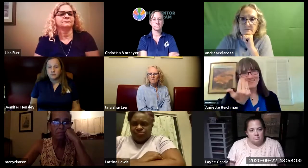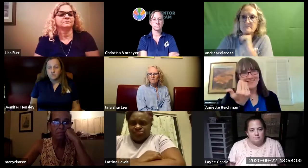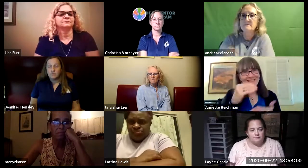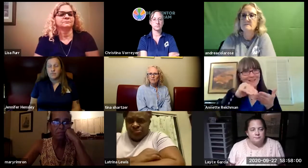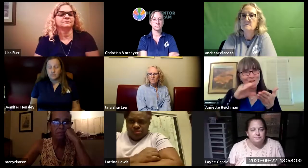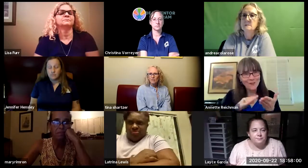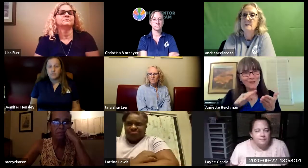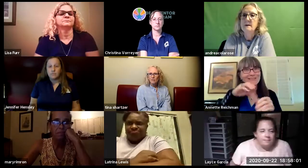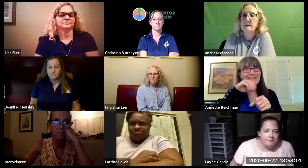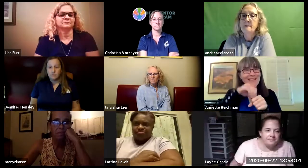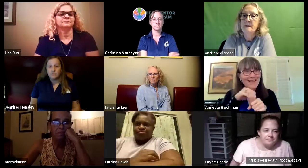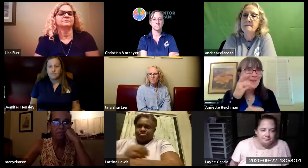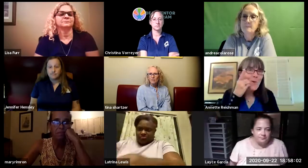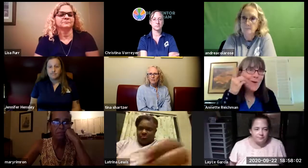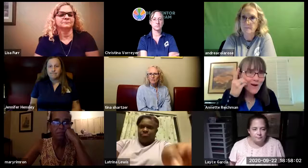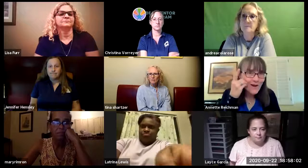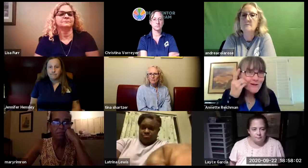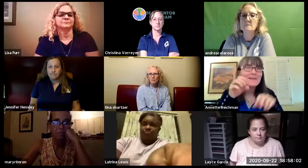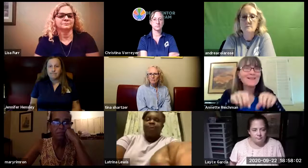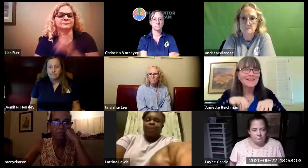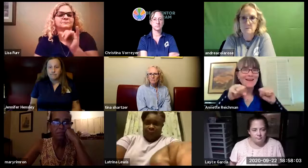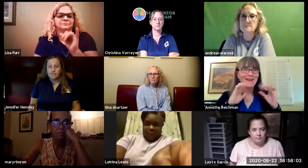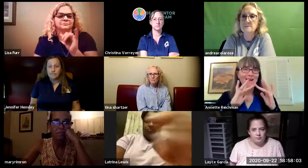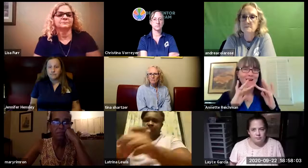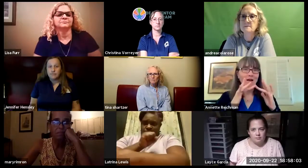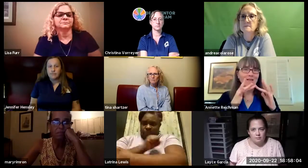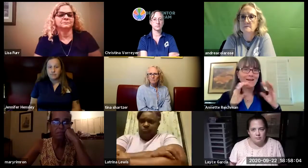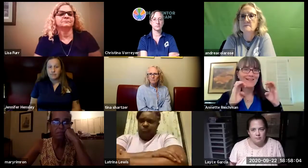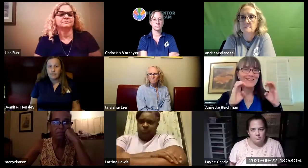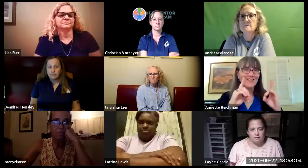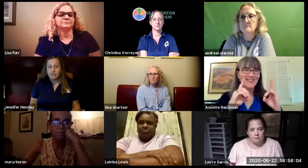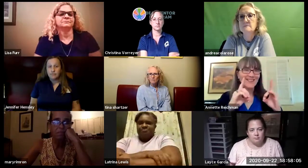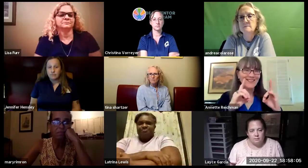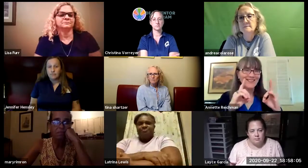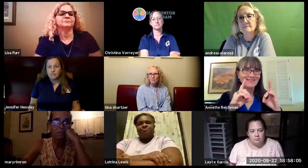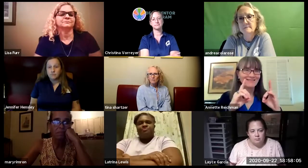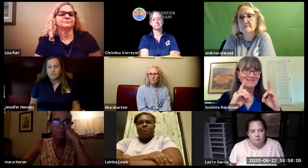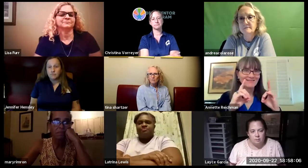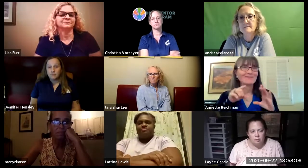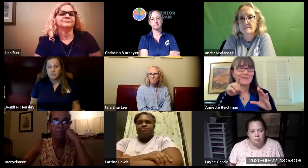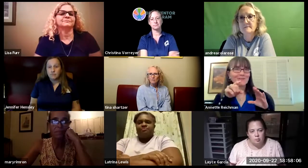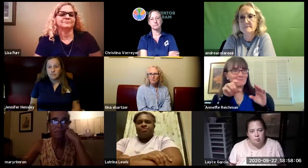to our campus so we have had 15